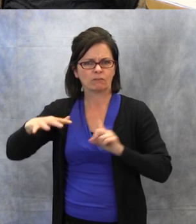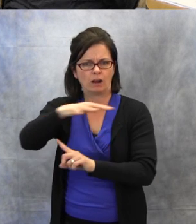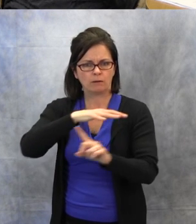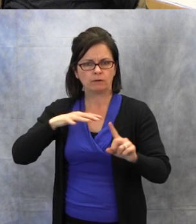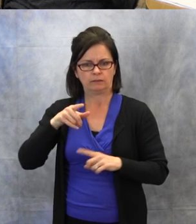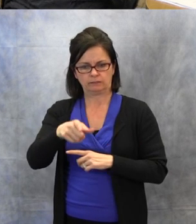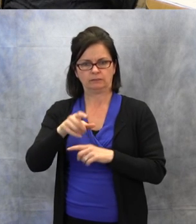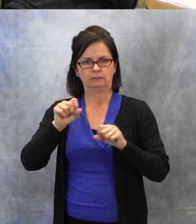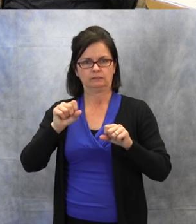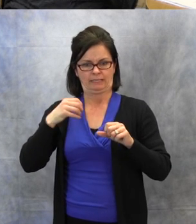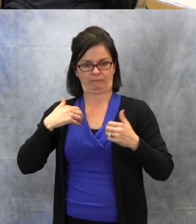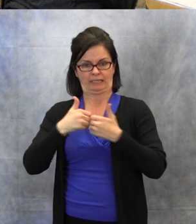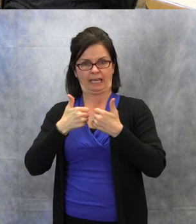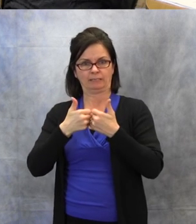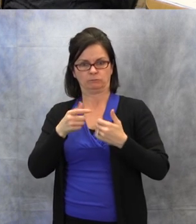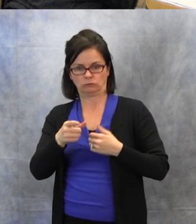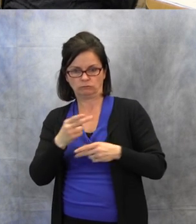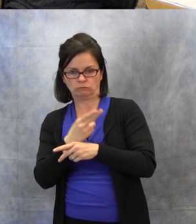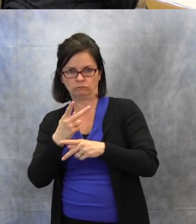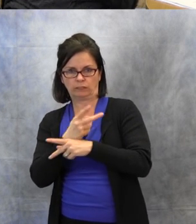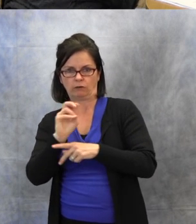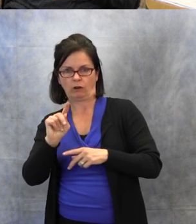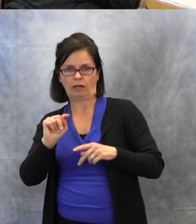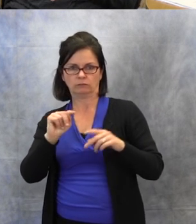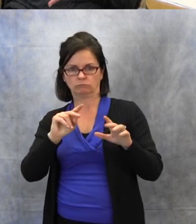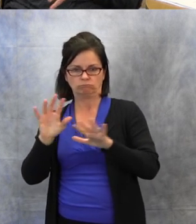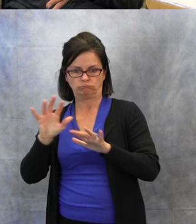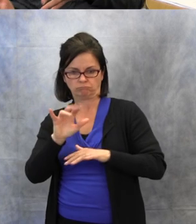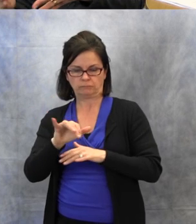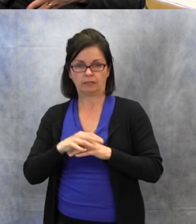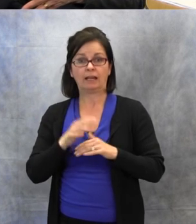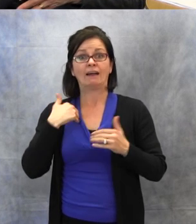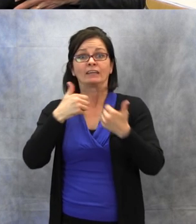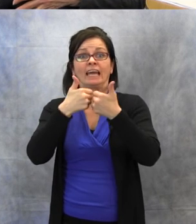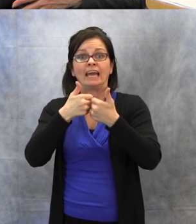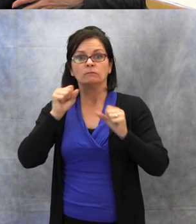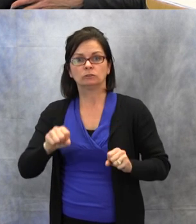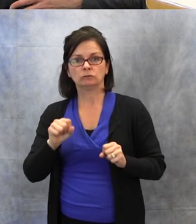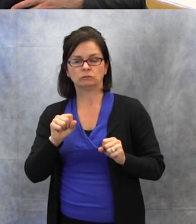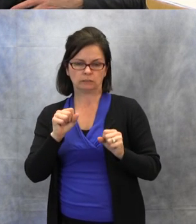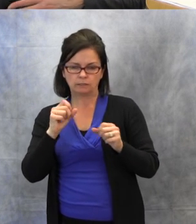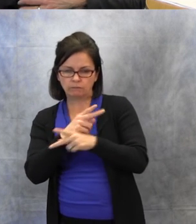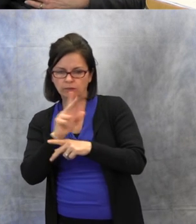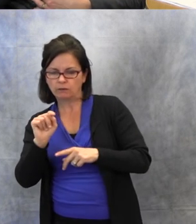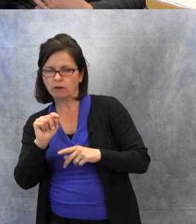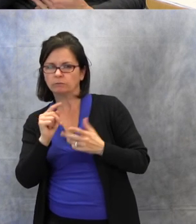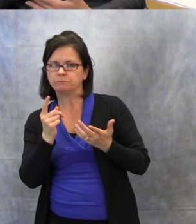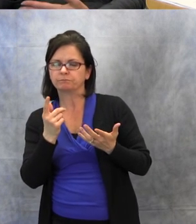where is this listening challenge coming from. Is it coming from the speaker, who was speaking